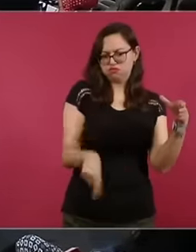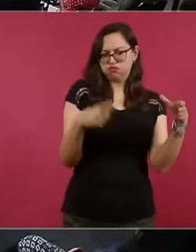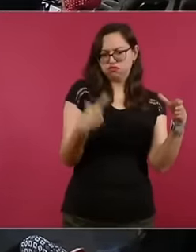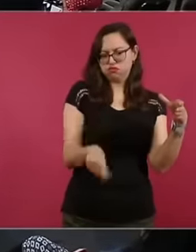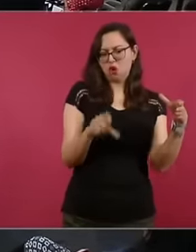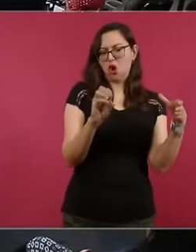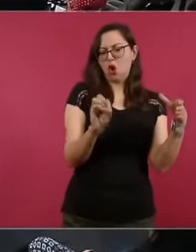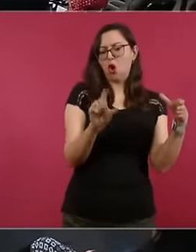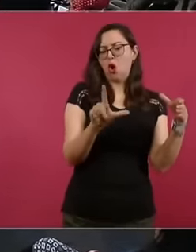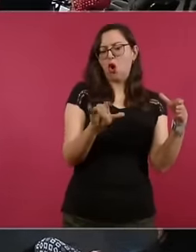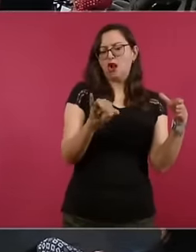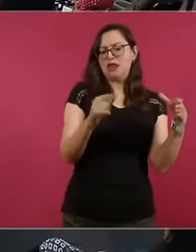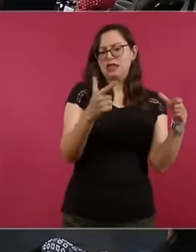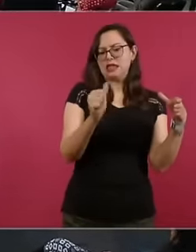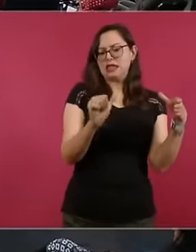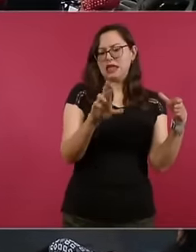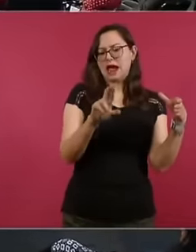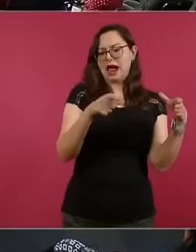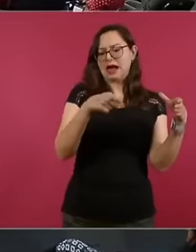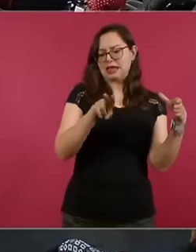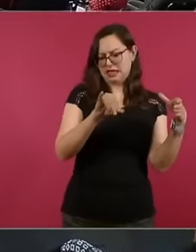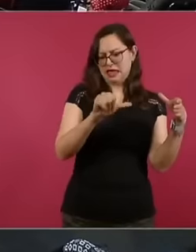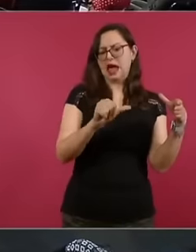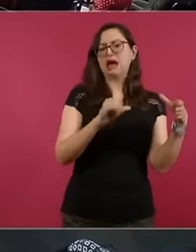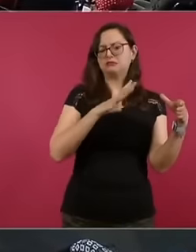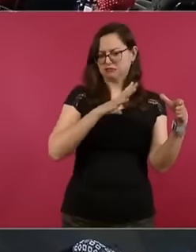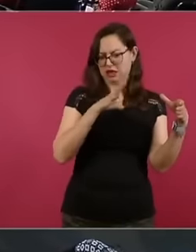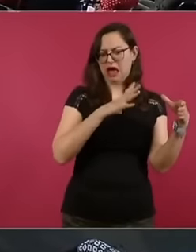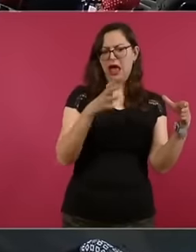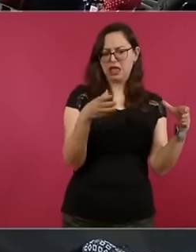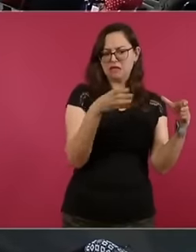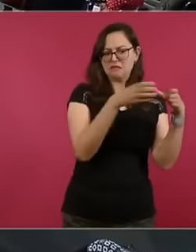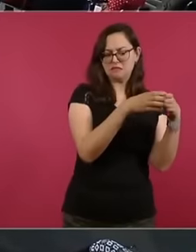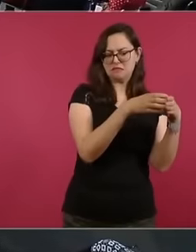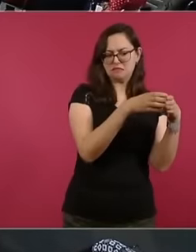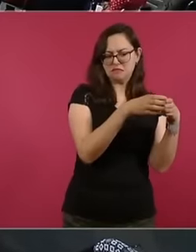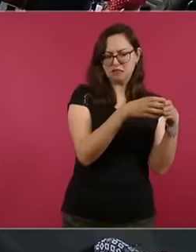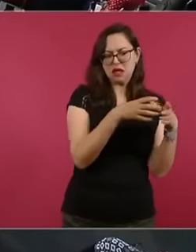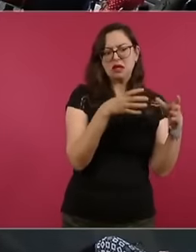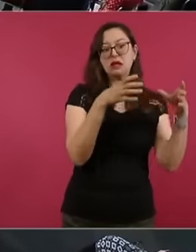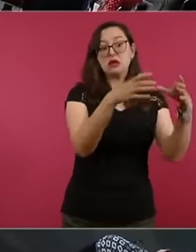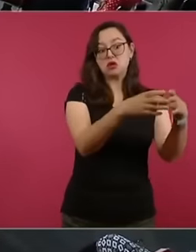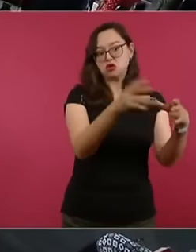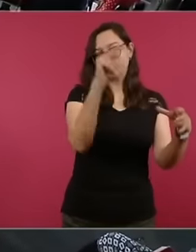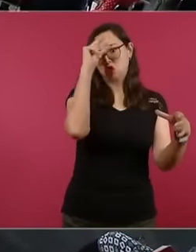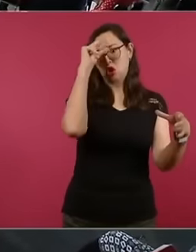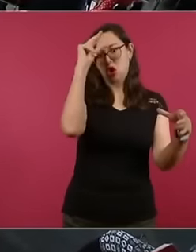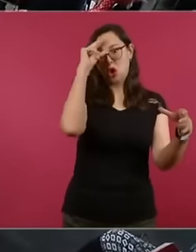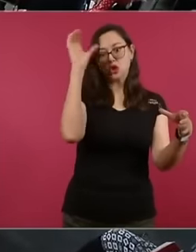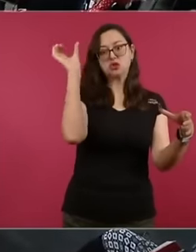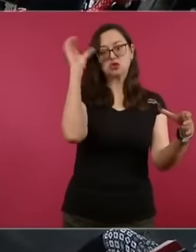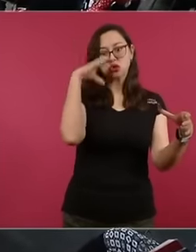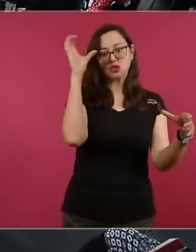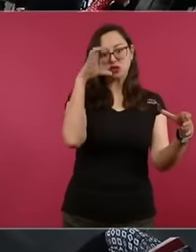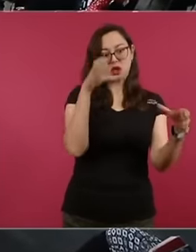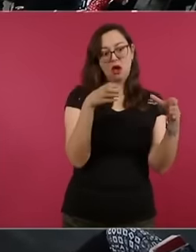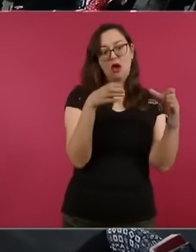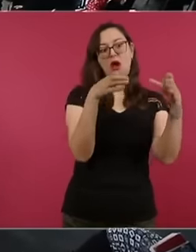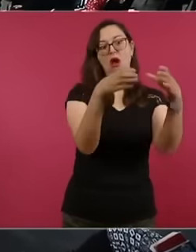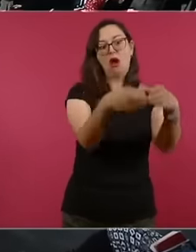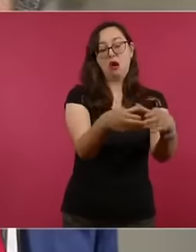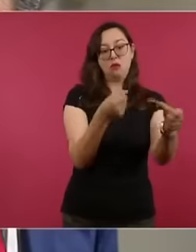scientists and the press so you do not consider that with what you have done